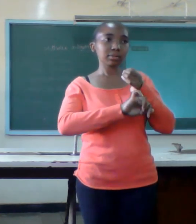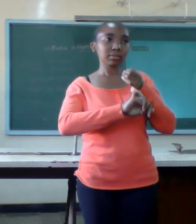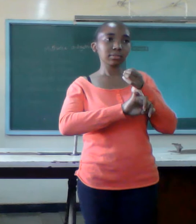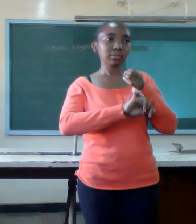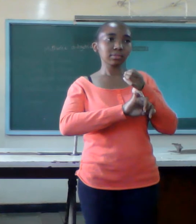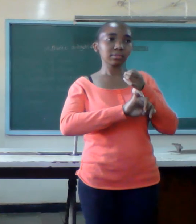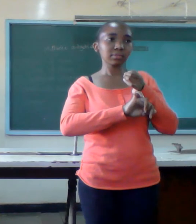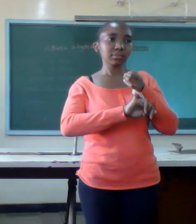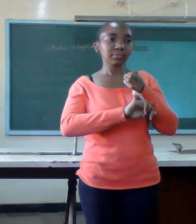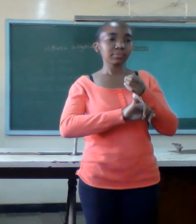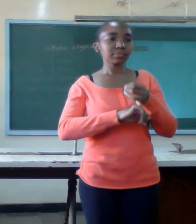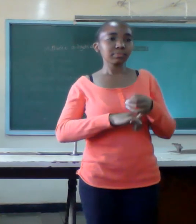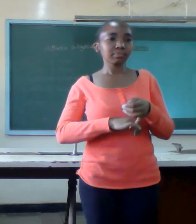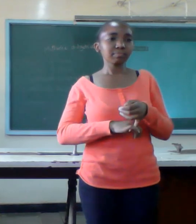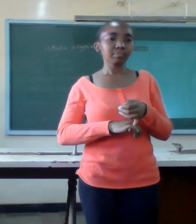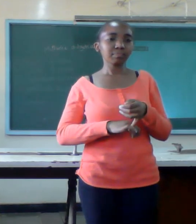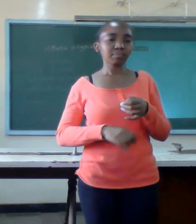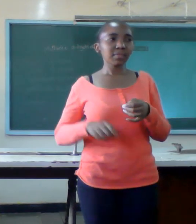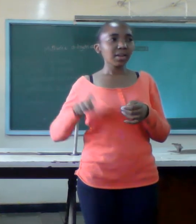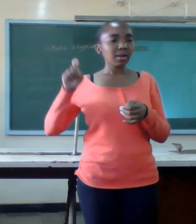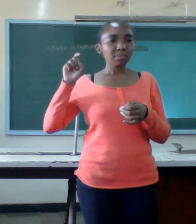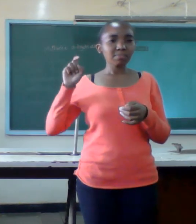war against enemies of marriage